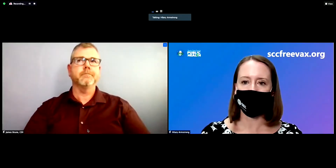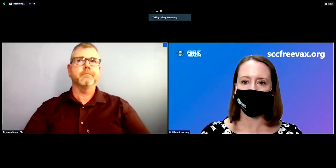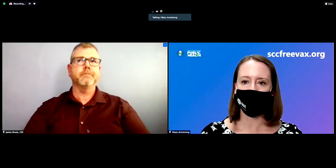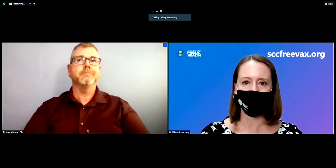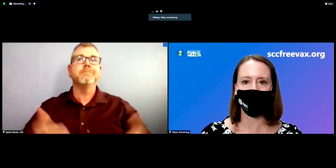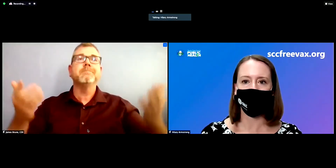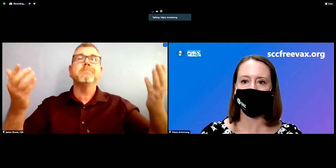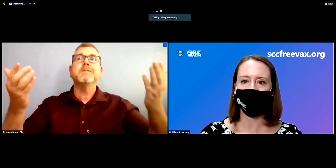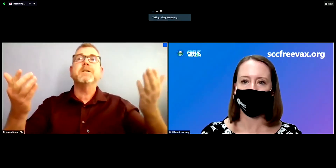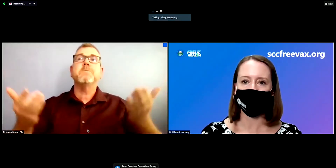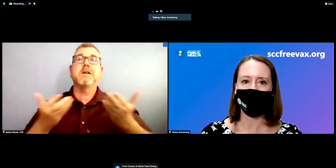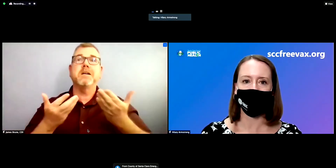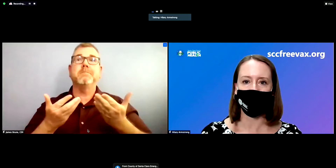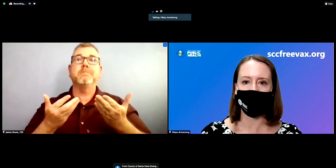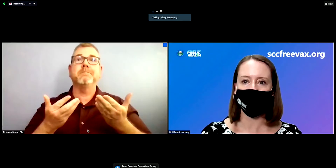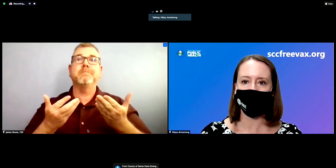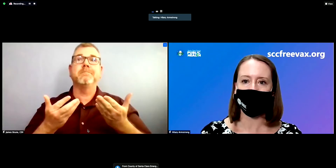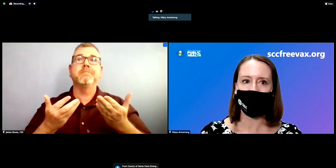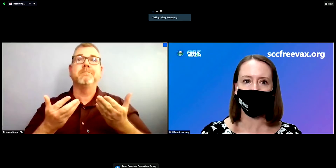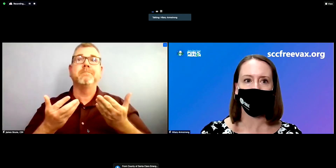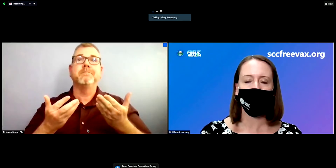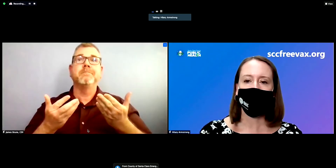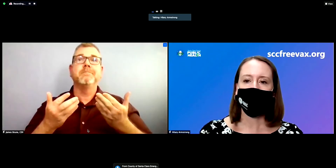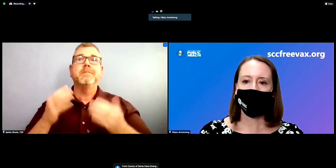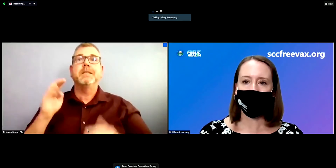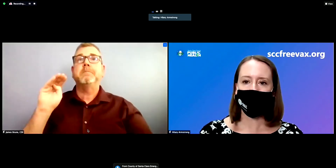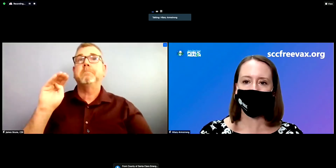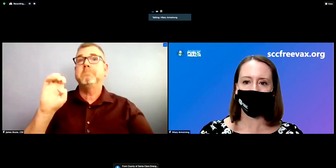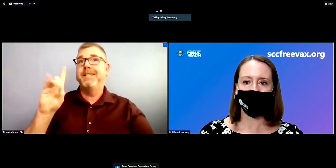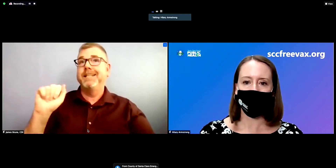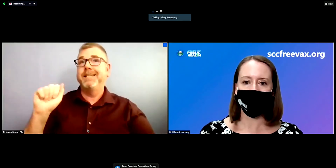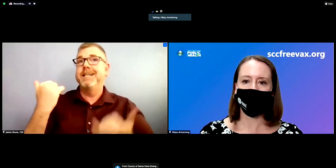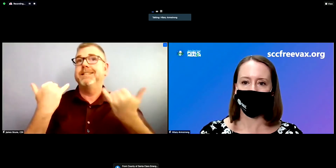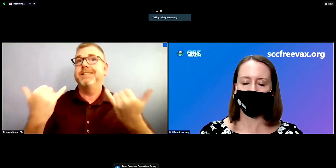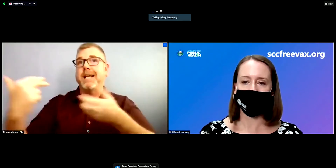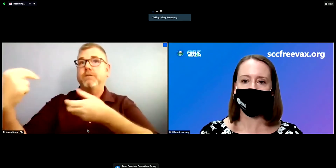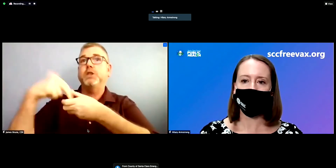our live virtual press event today. Thank you very much for joining us.